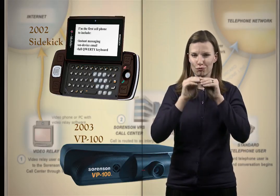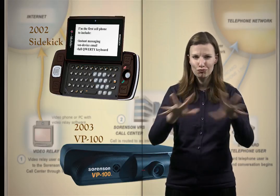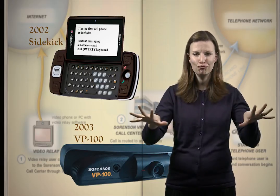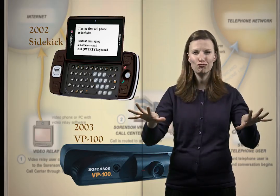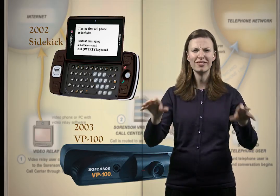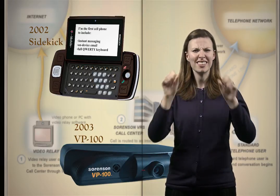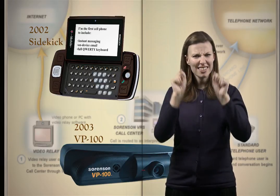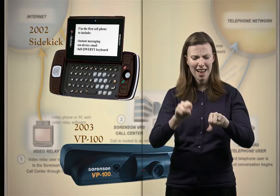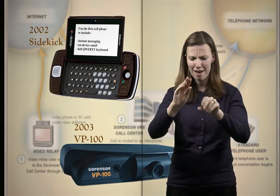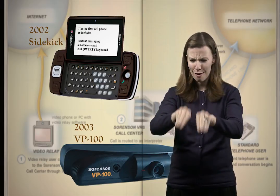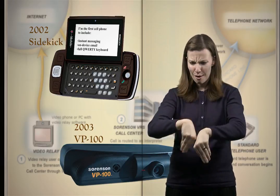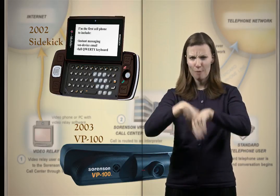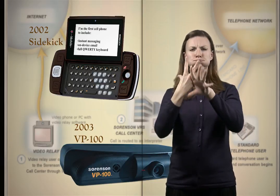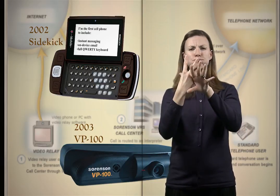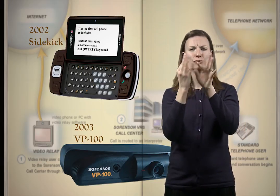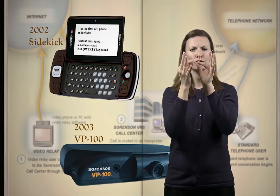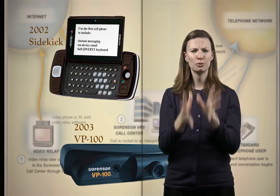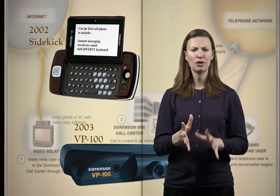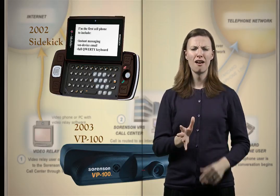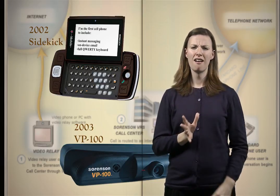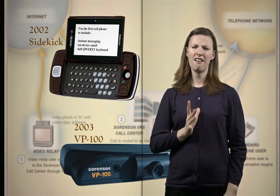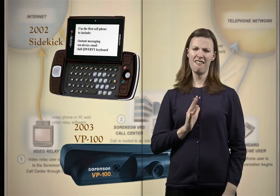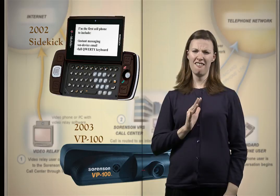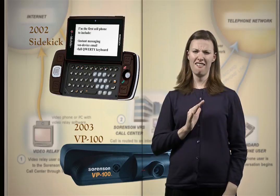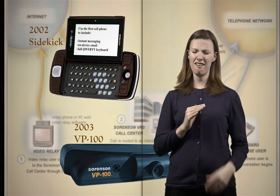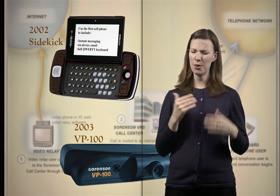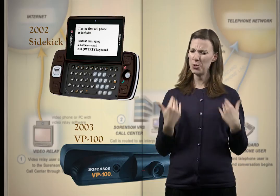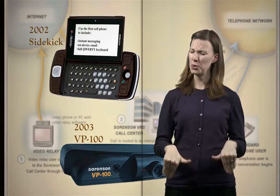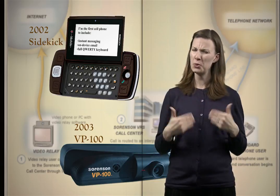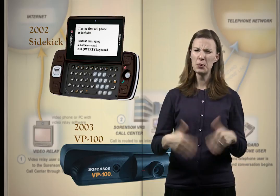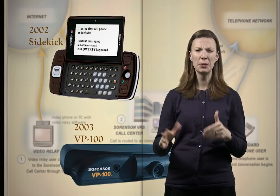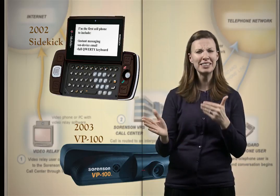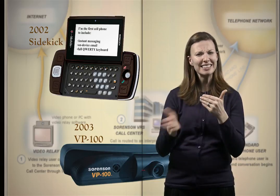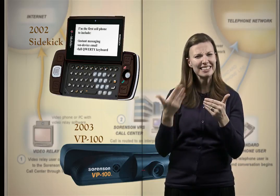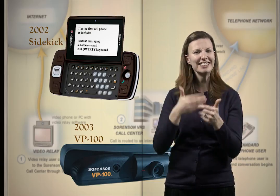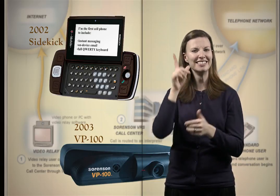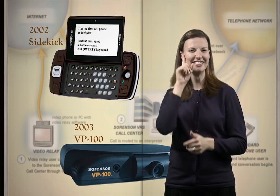deaf, hard-of-hearing and hearing users with access to VRS.